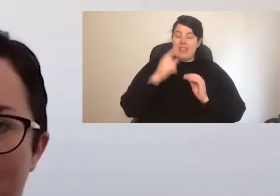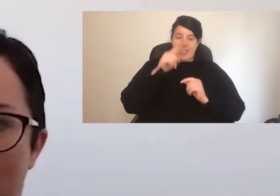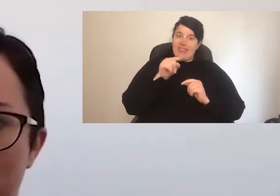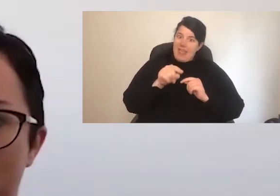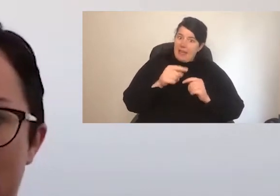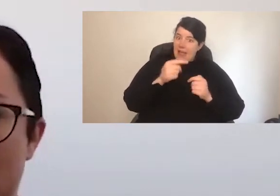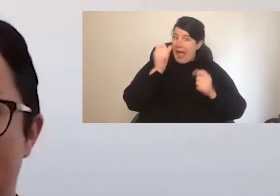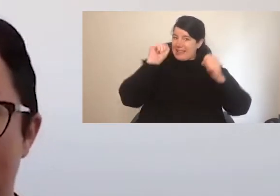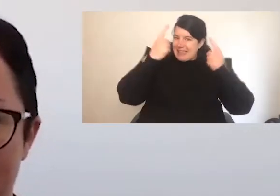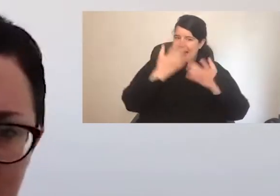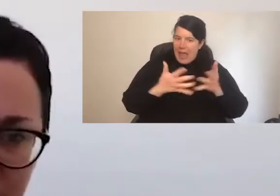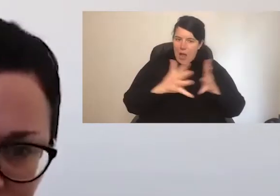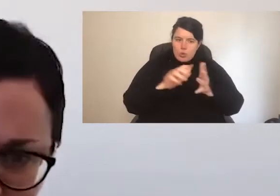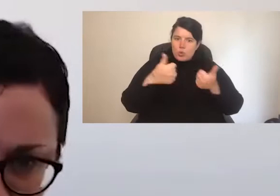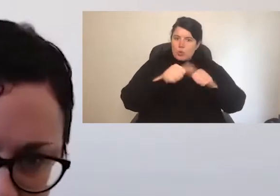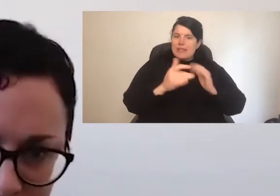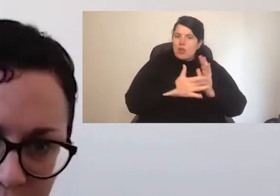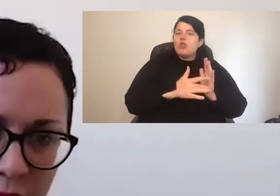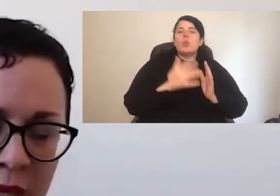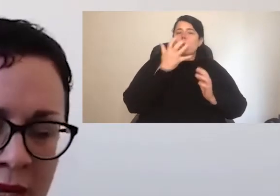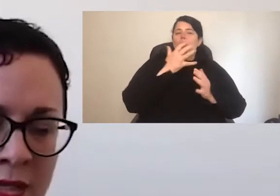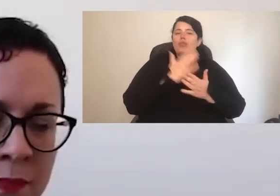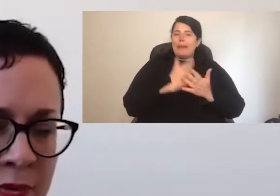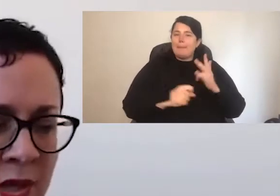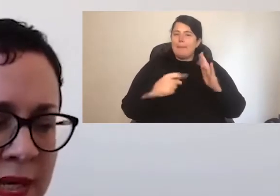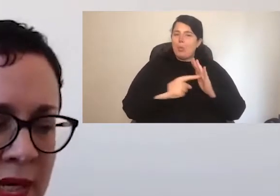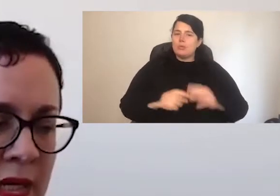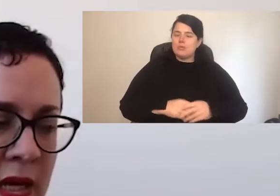not more than the different platforms we're using. By that I